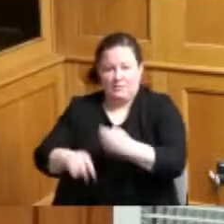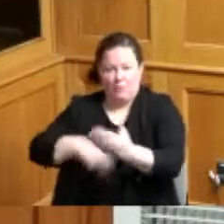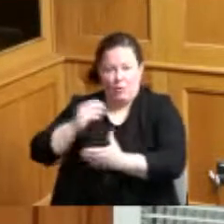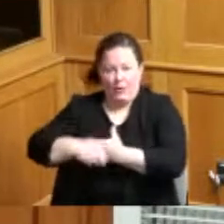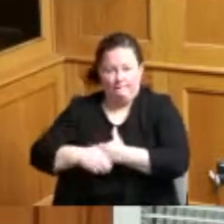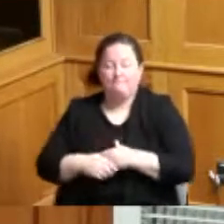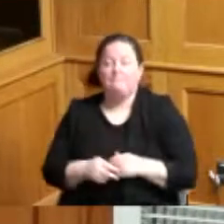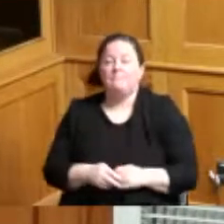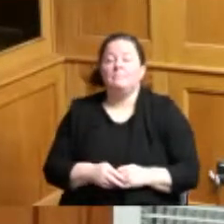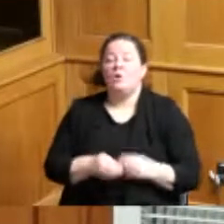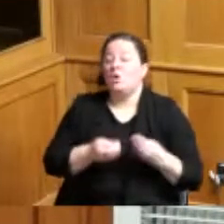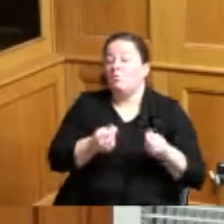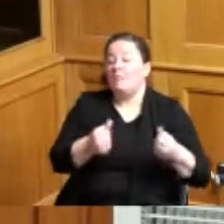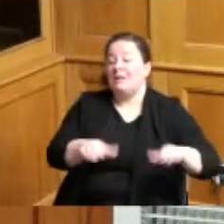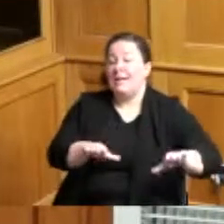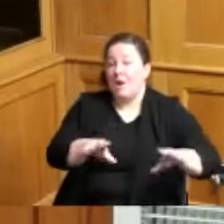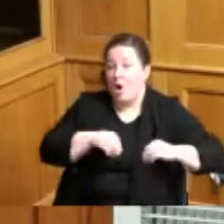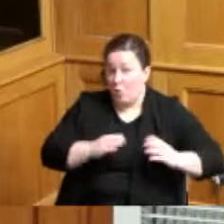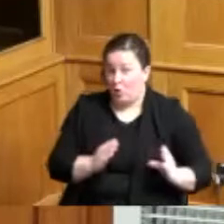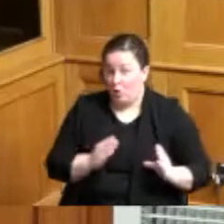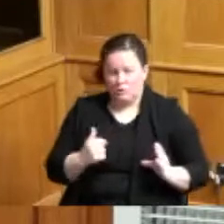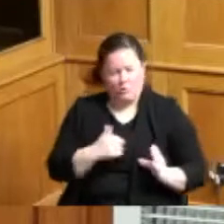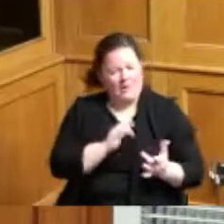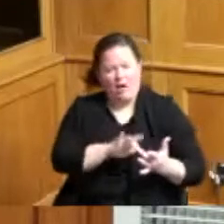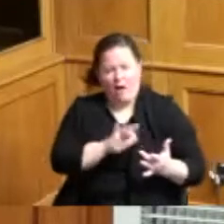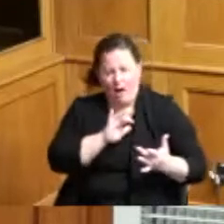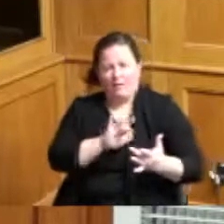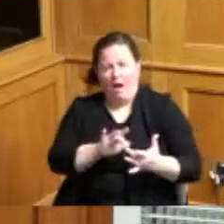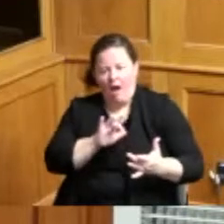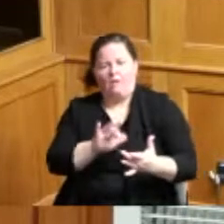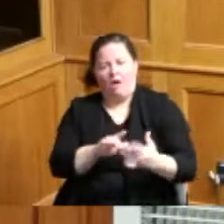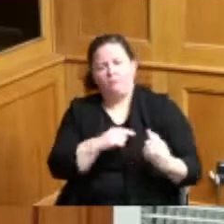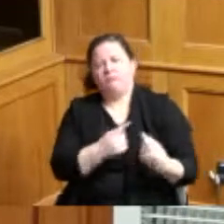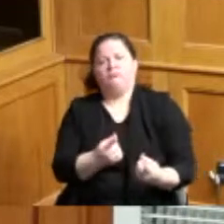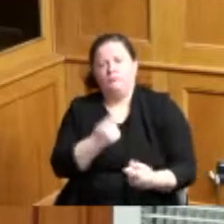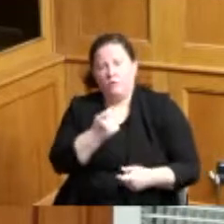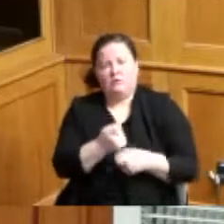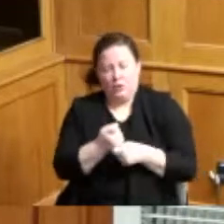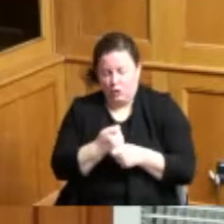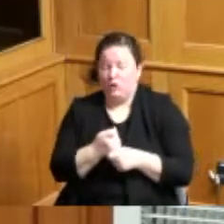been in contact with numerous times over the past year as we've been putting this program together